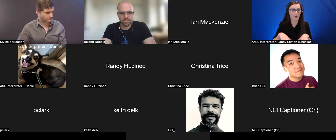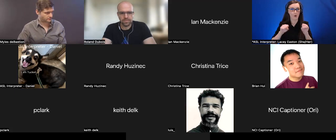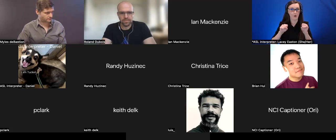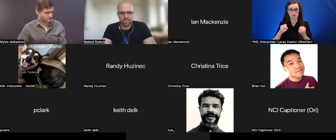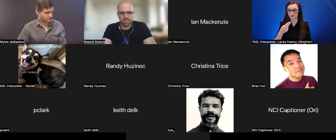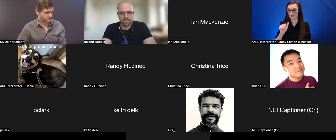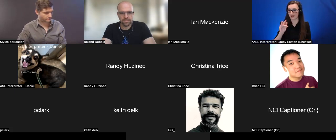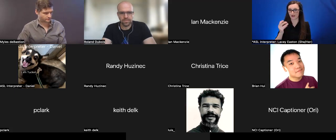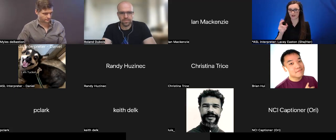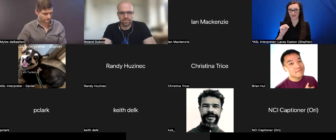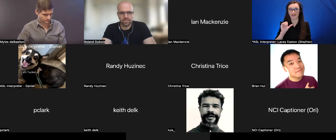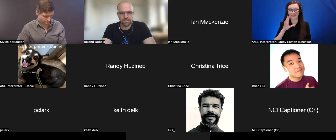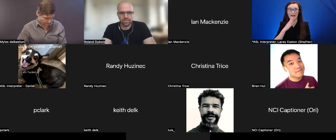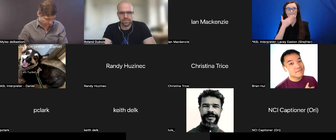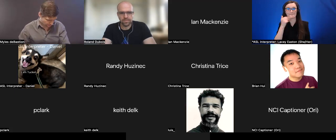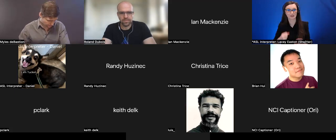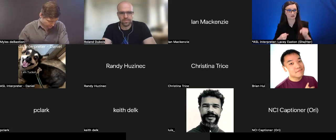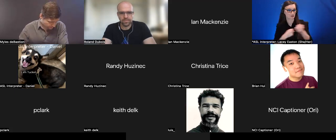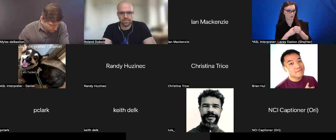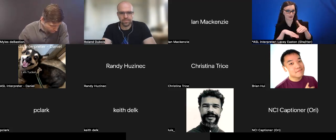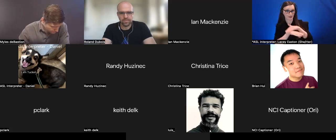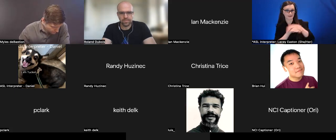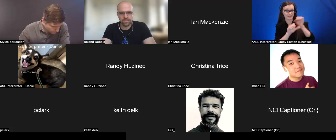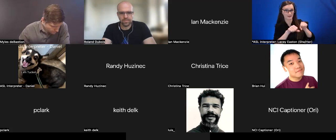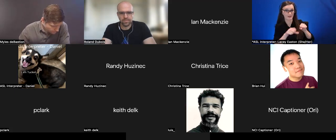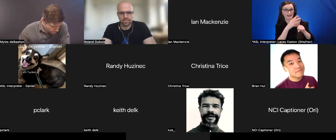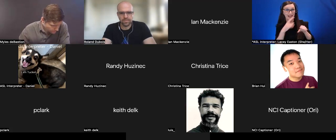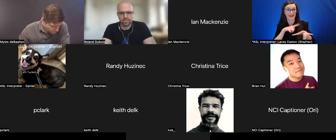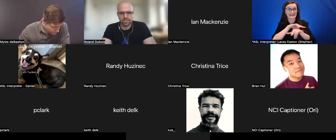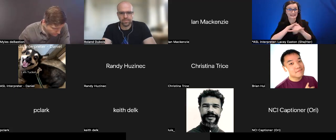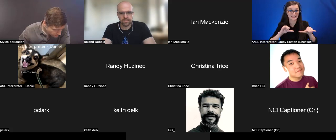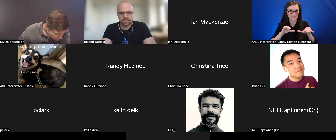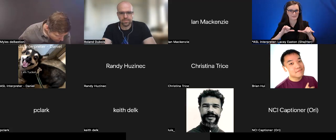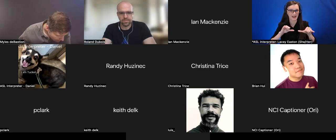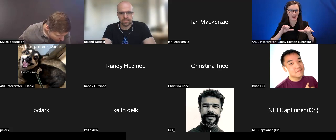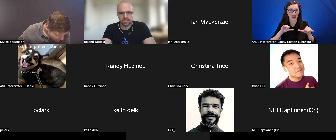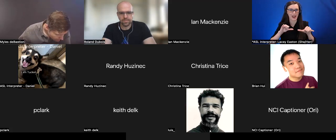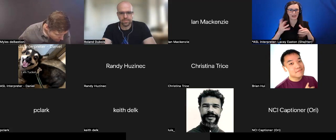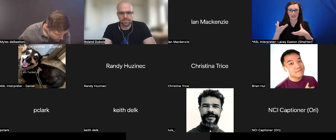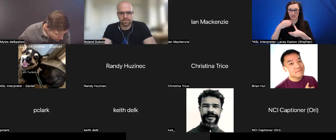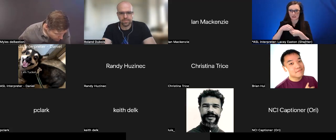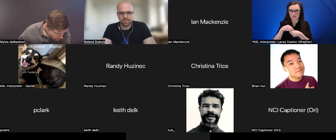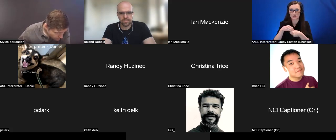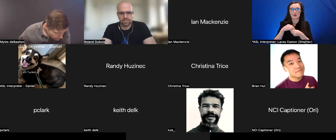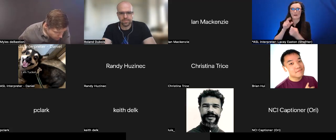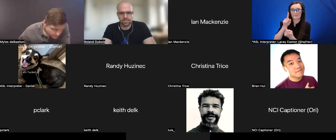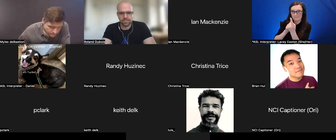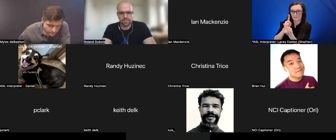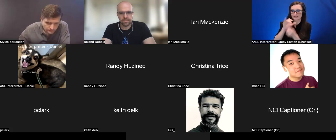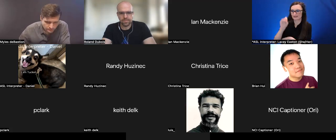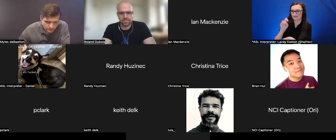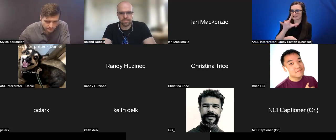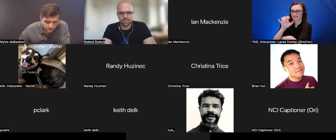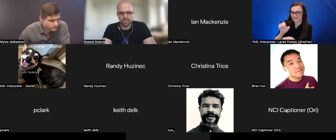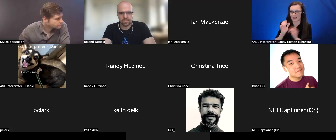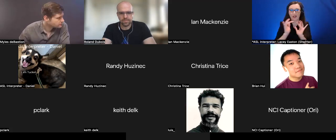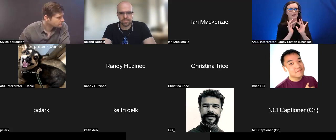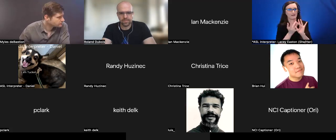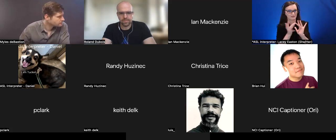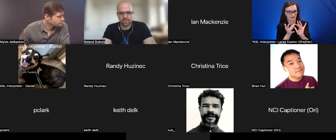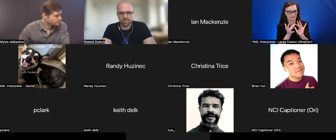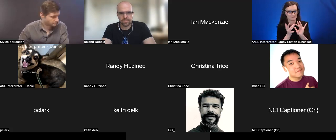accessibility and mixing the in-person style as well as online? Where there might be friction,